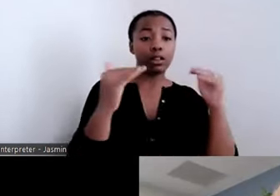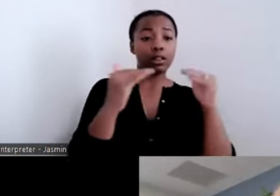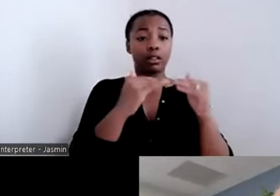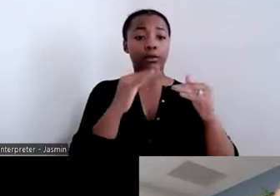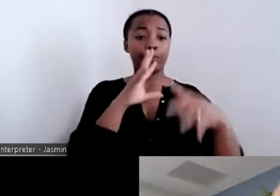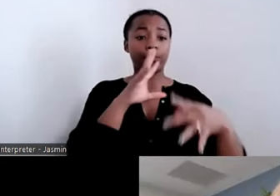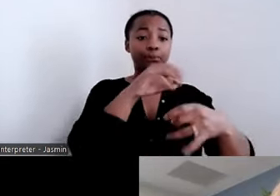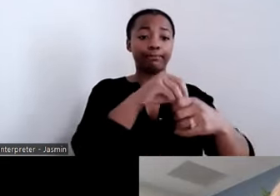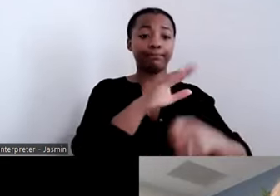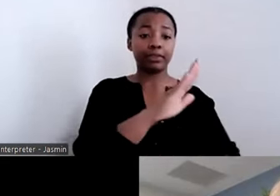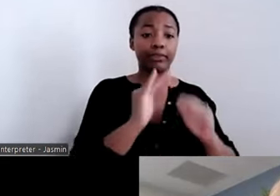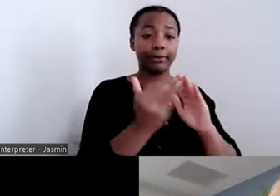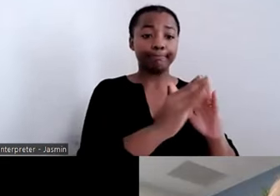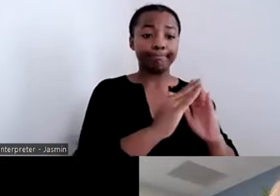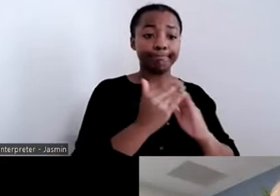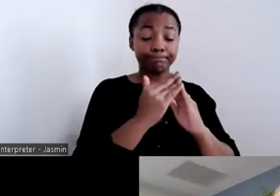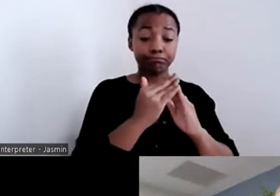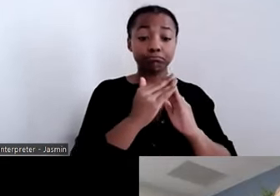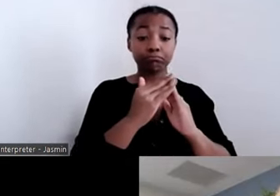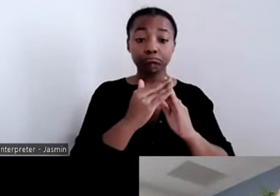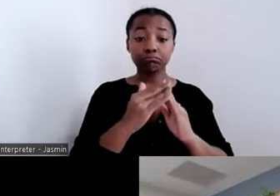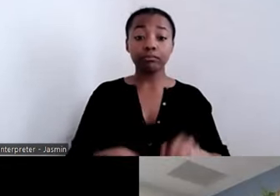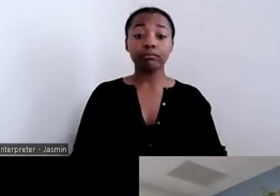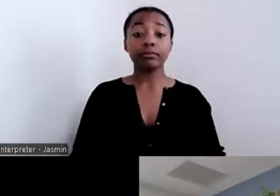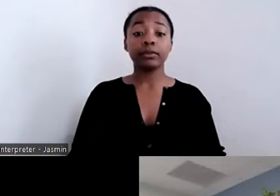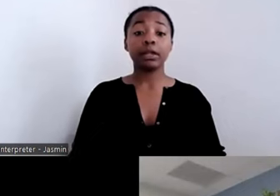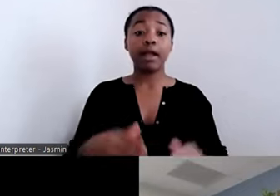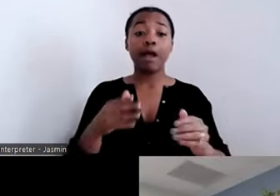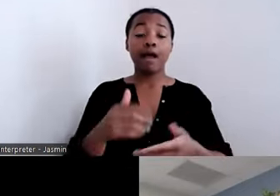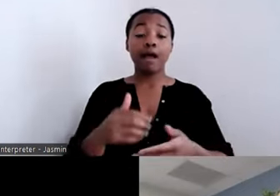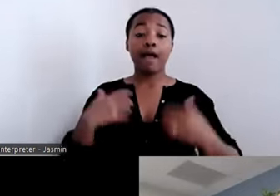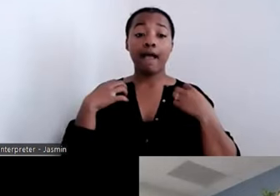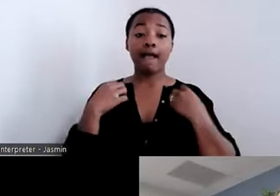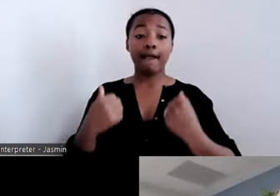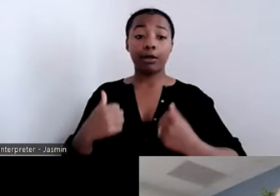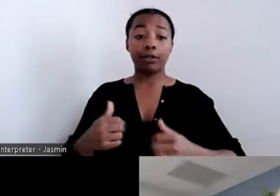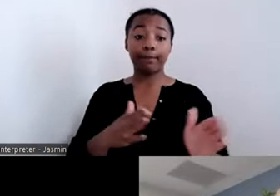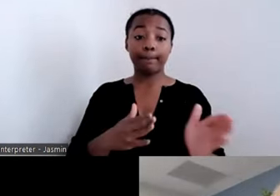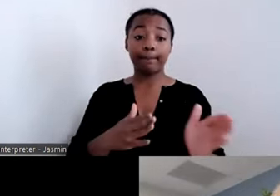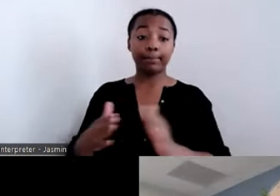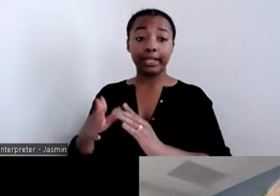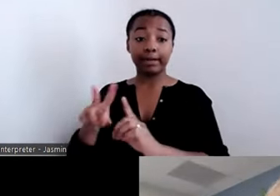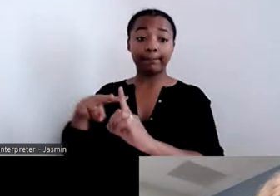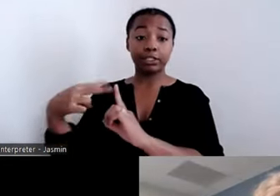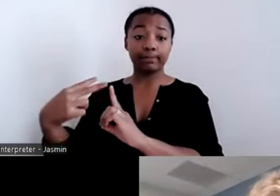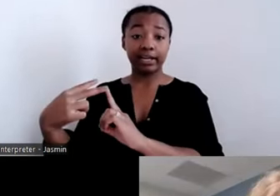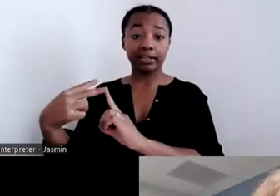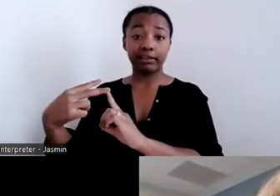From a health plan perspective, and managed care perspective really, we are perfectly